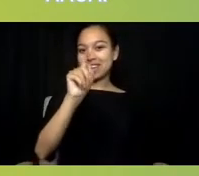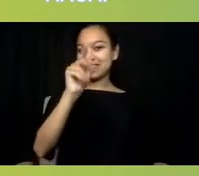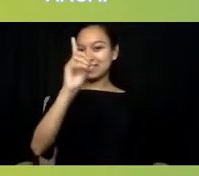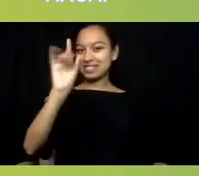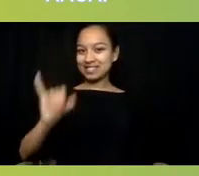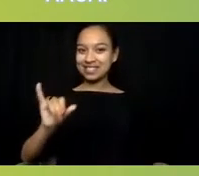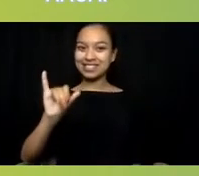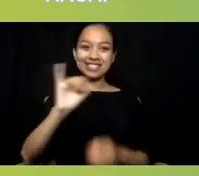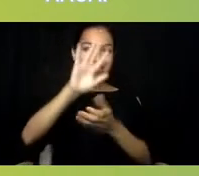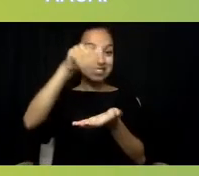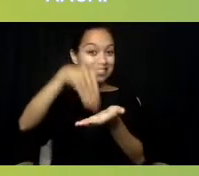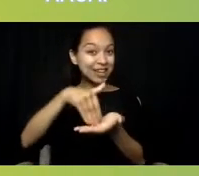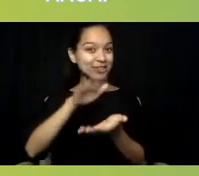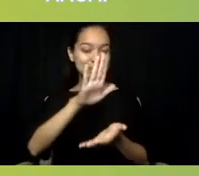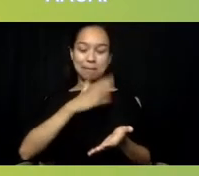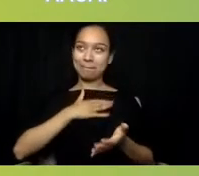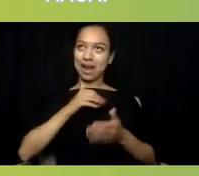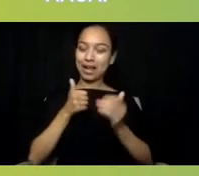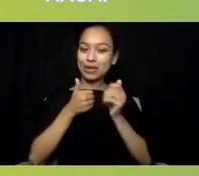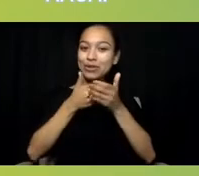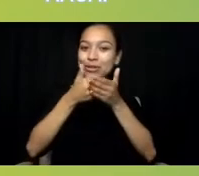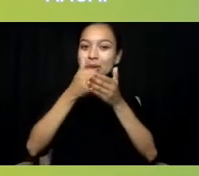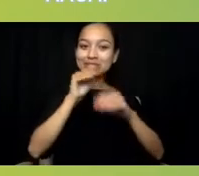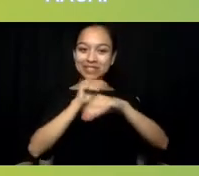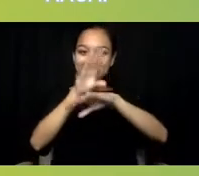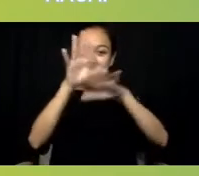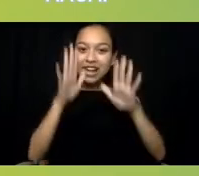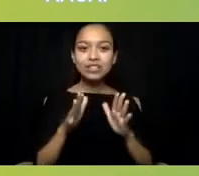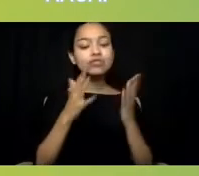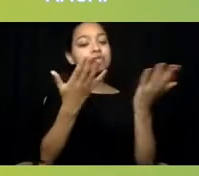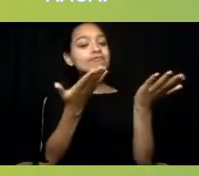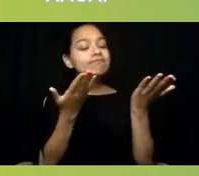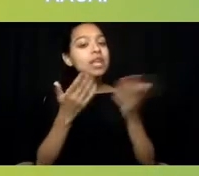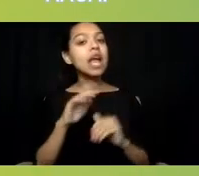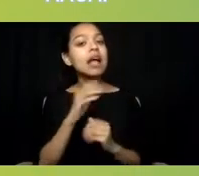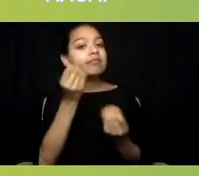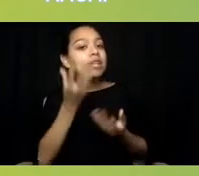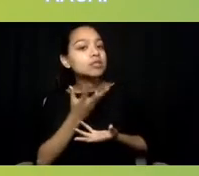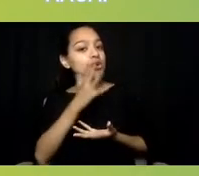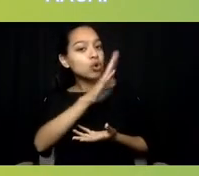Tell us how, over your years of work in mental health advocacy,